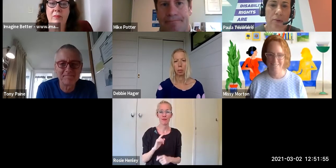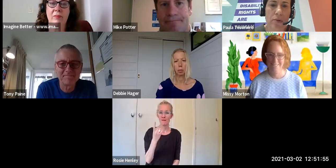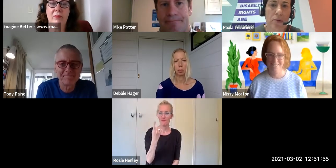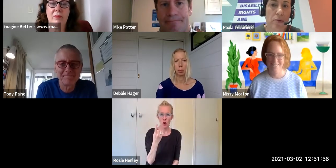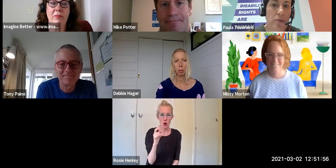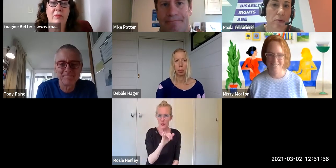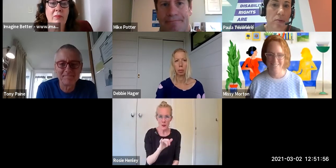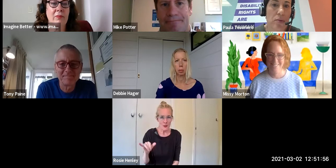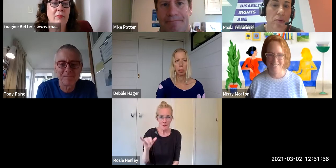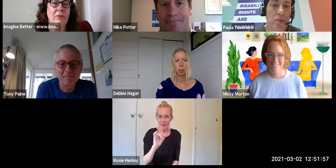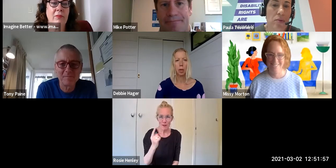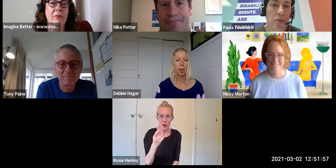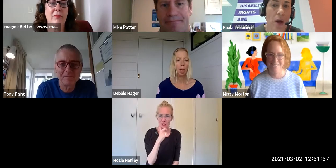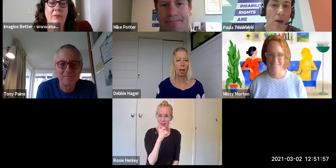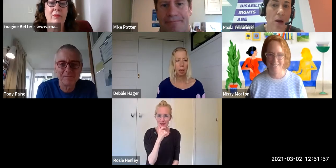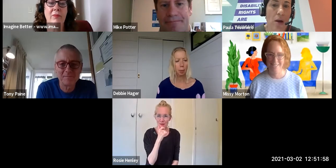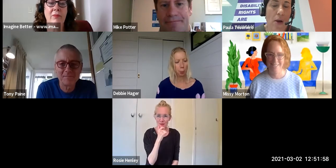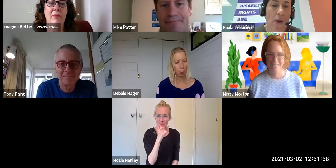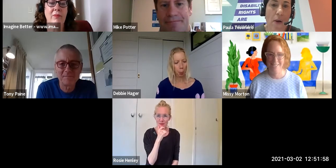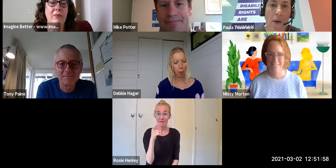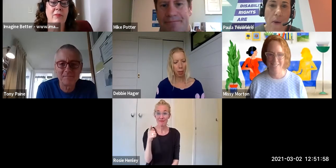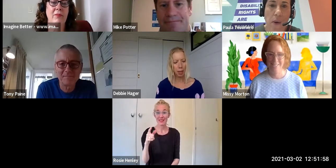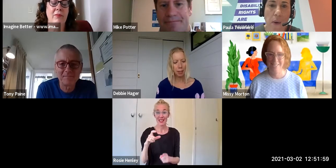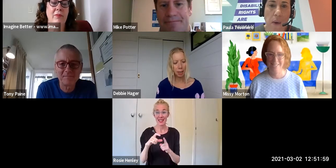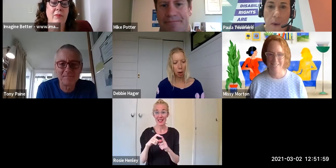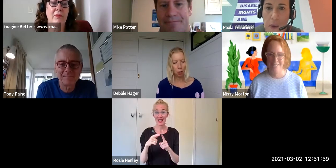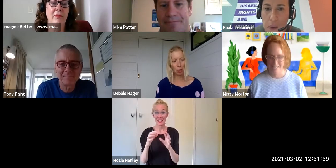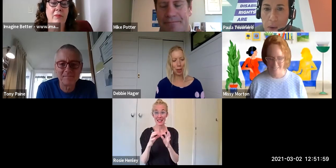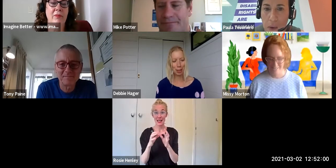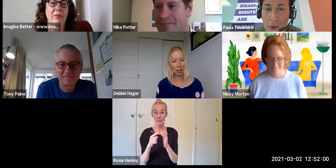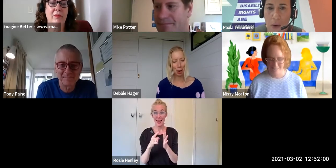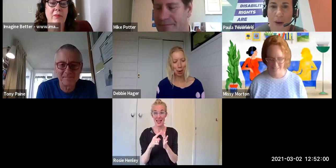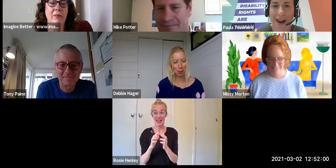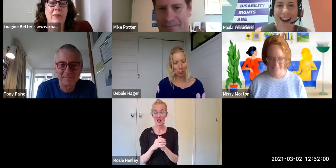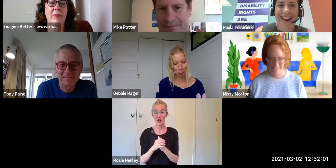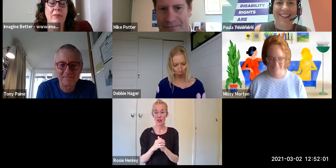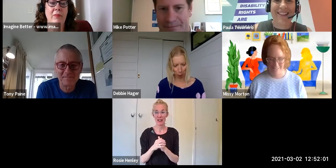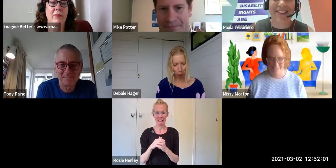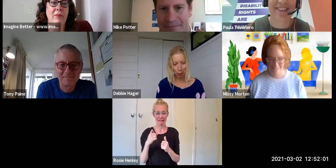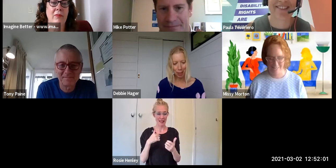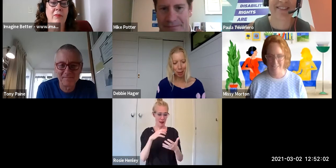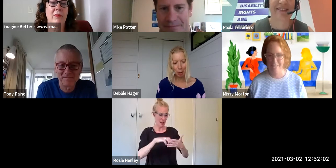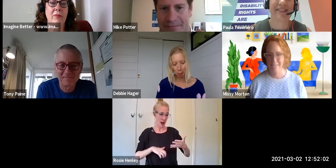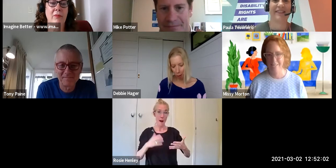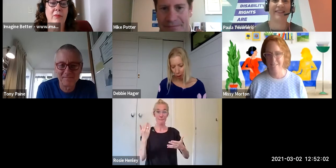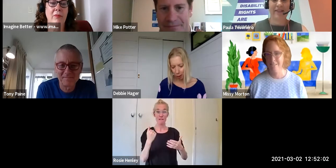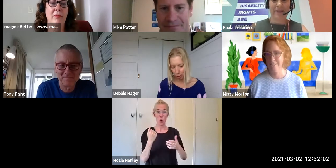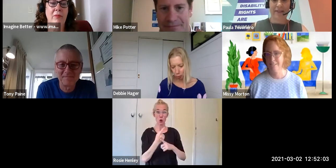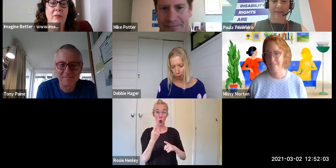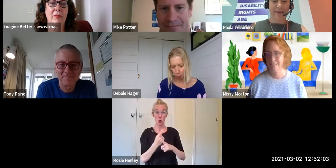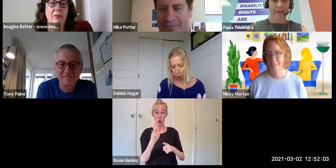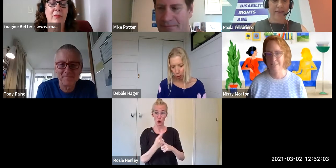[Debbie Hager] I think I said a lot of things that I was thinking about but just in response